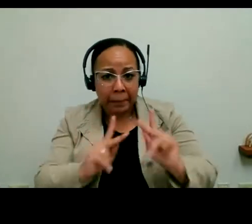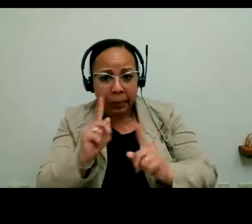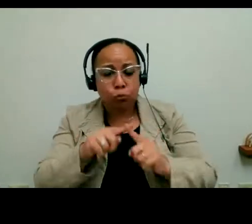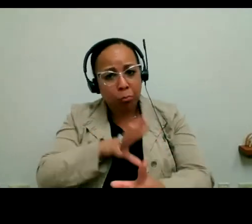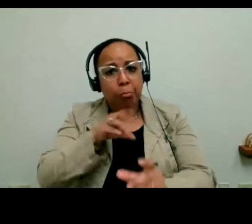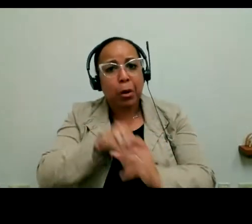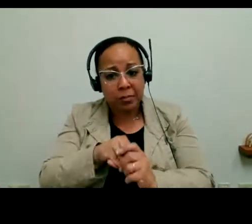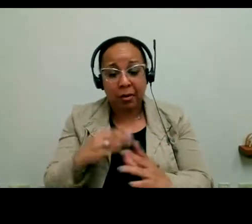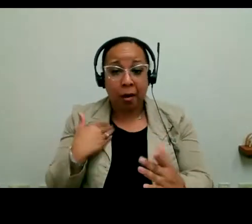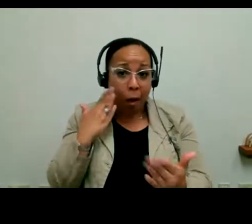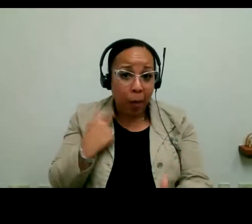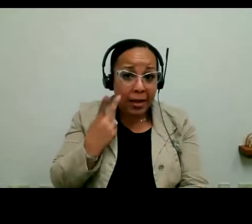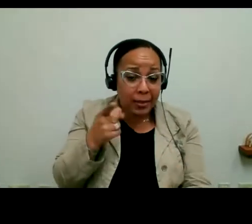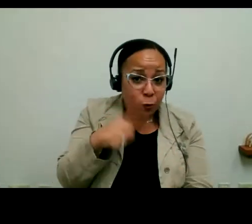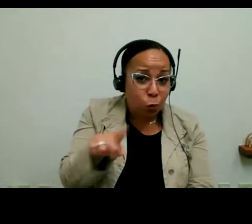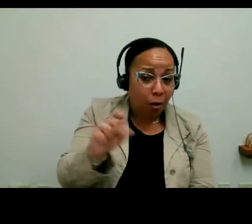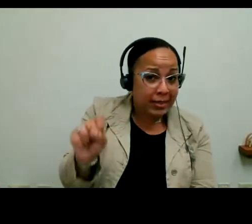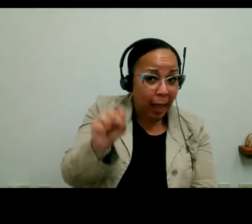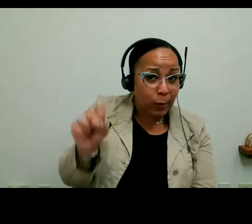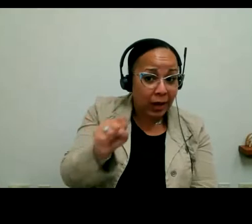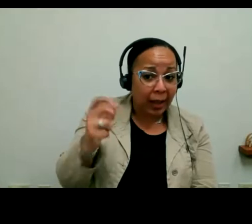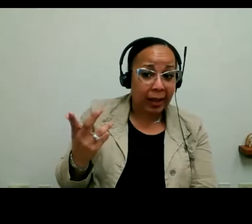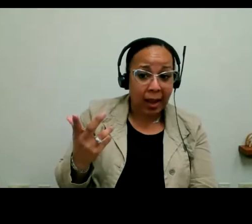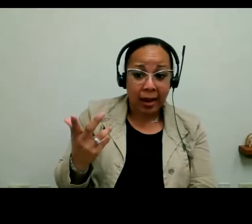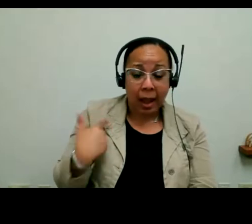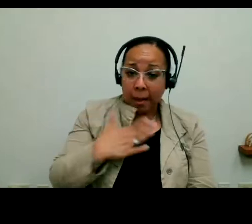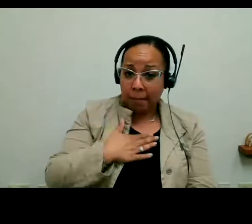I hope I see some of you on Saturday. And I'm happy to talk to you. And